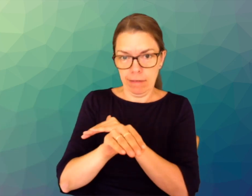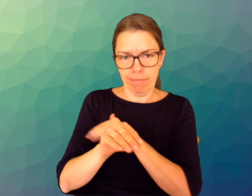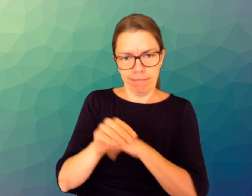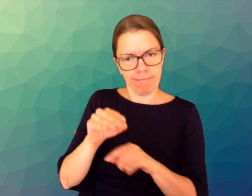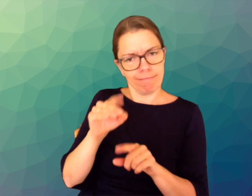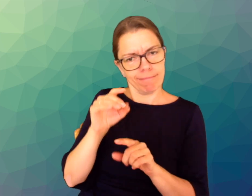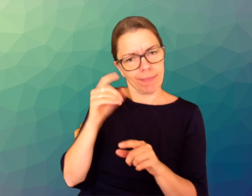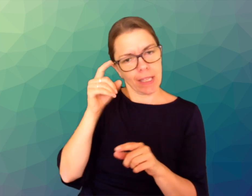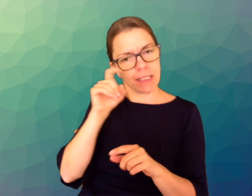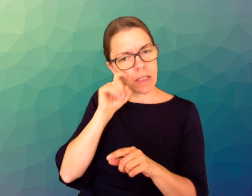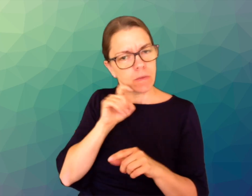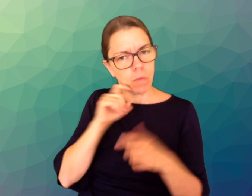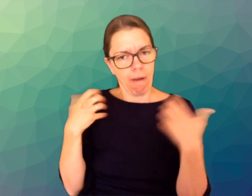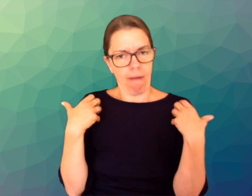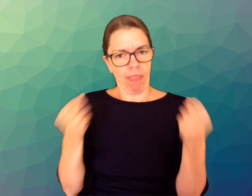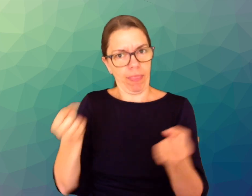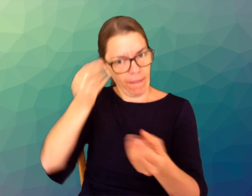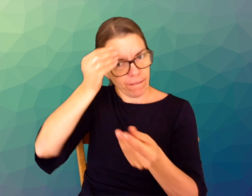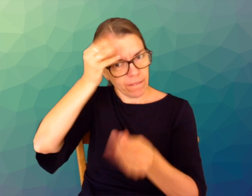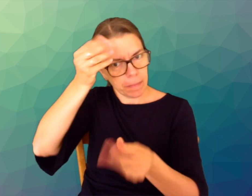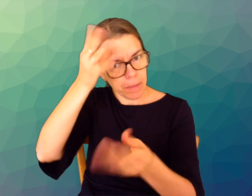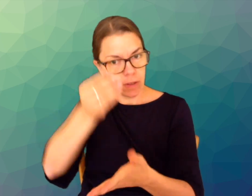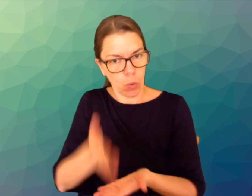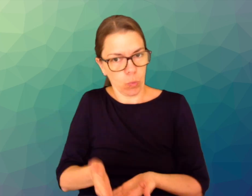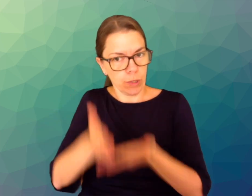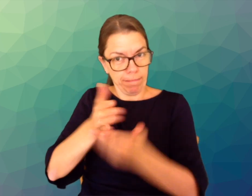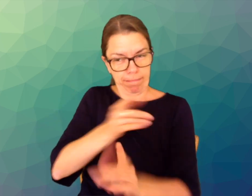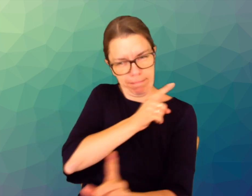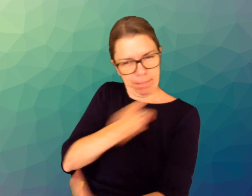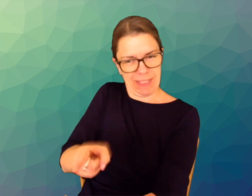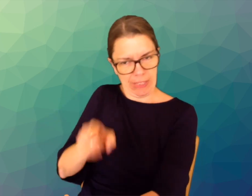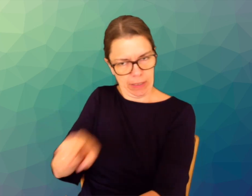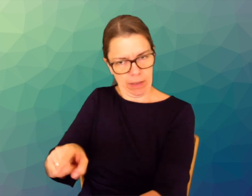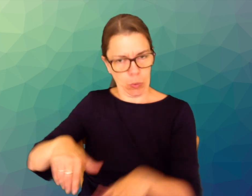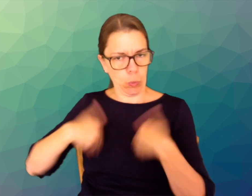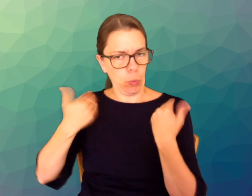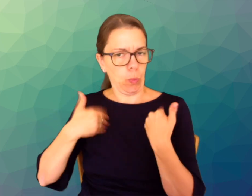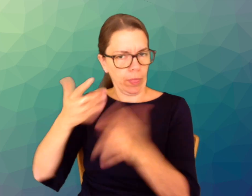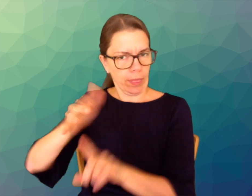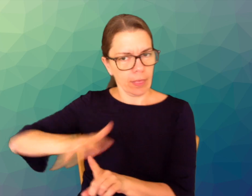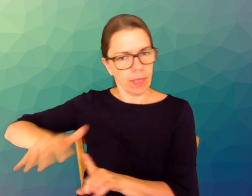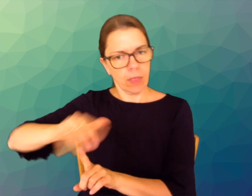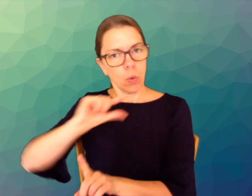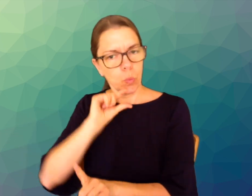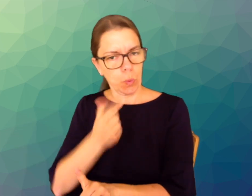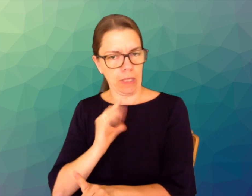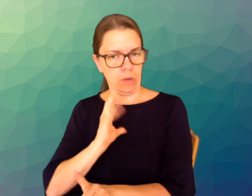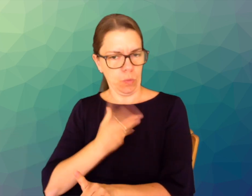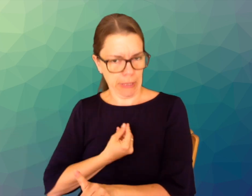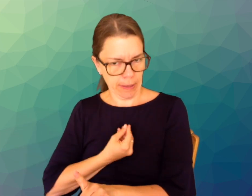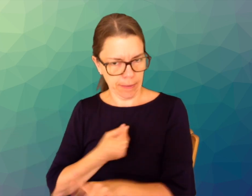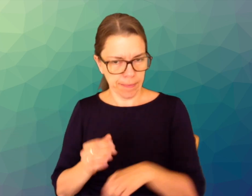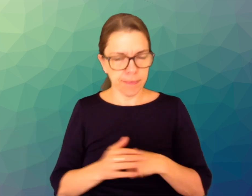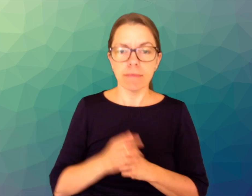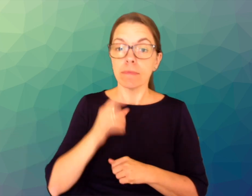Access to sexual health information and resources specific to queer and trans youth;